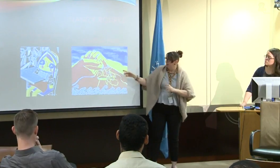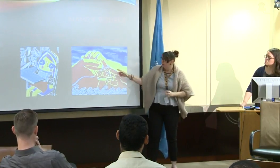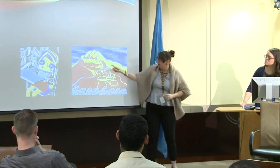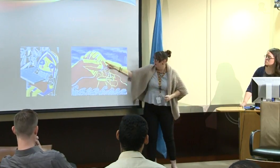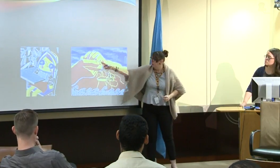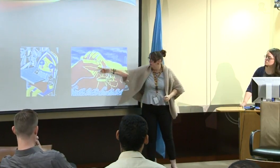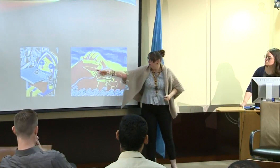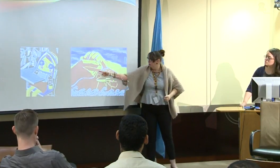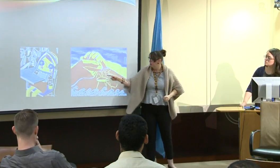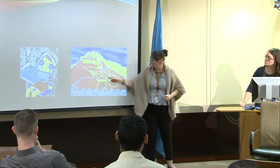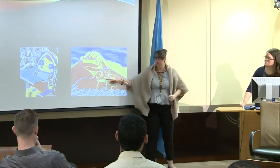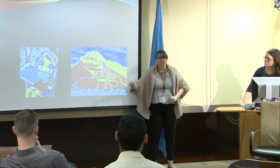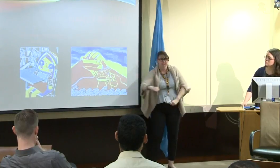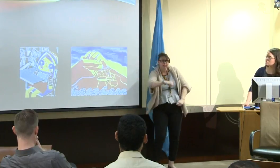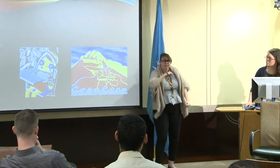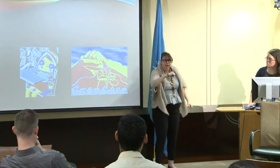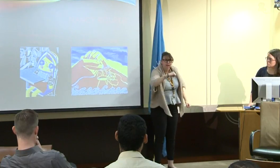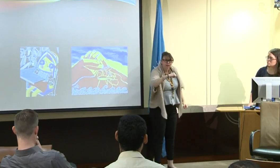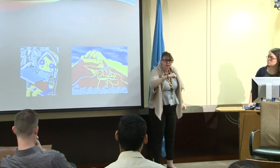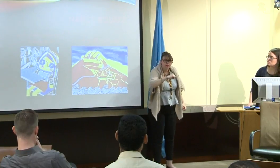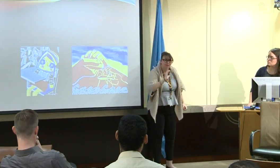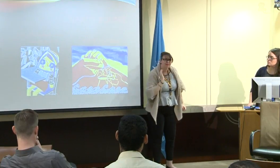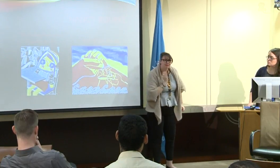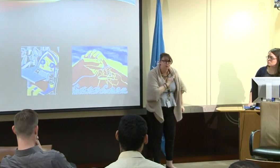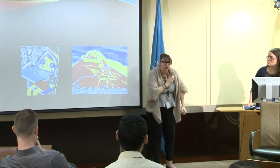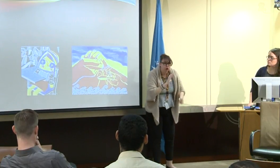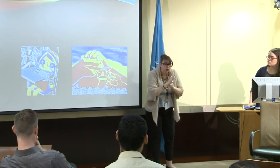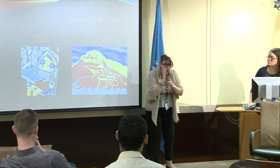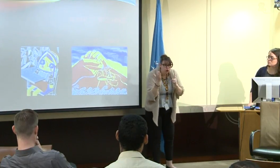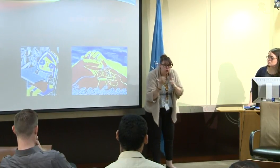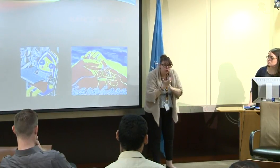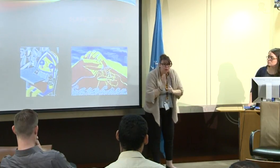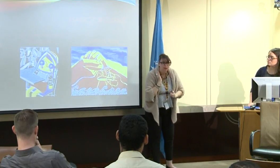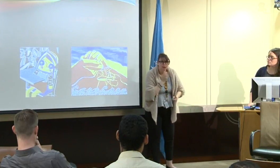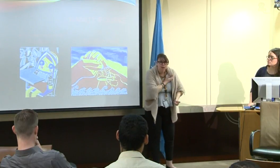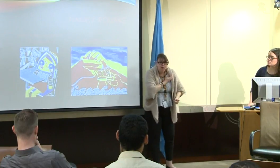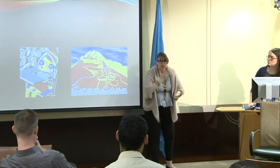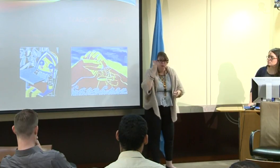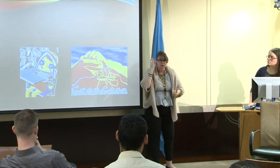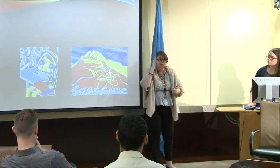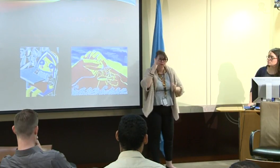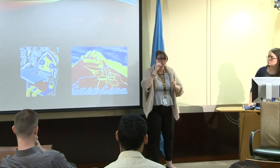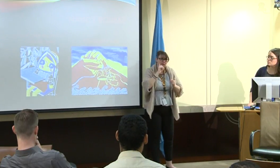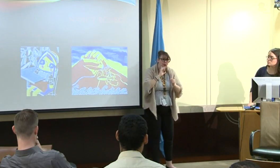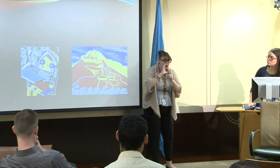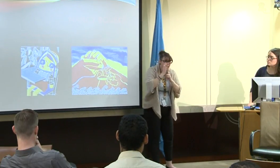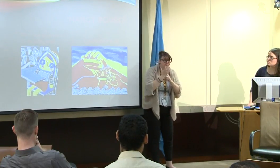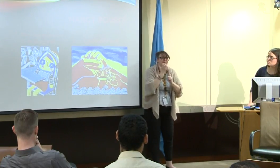And so, again, that's the word "defense," preserving our culture,